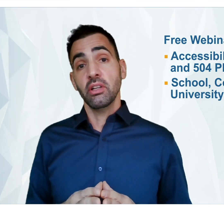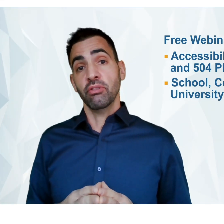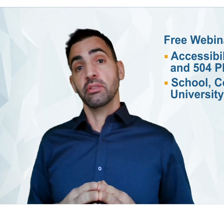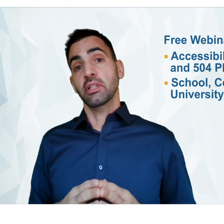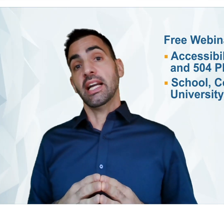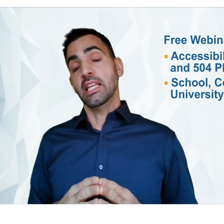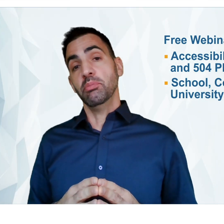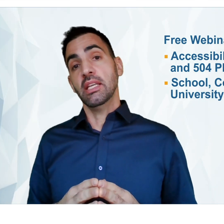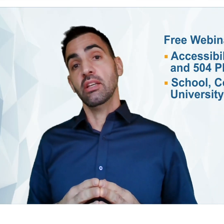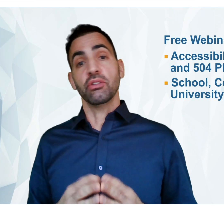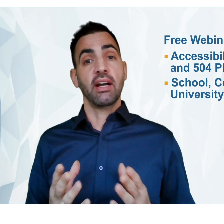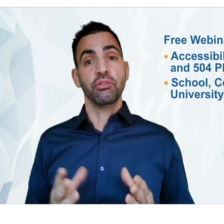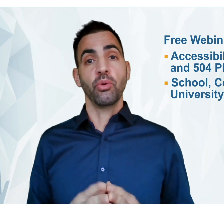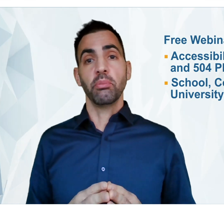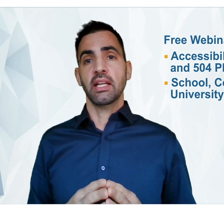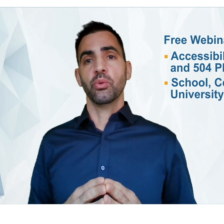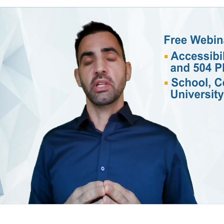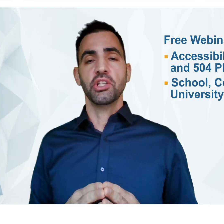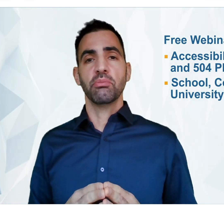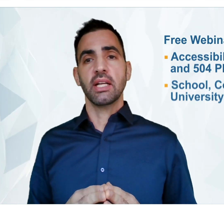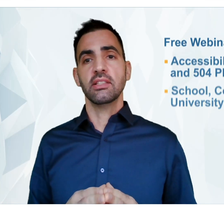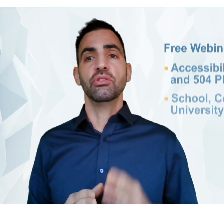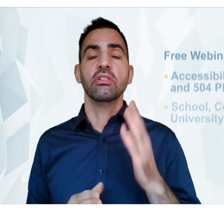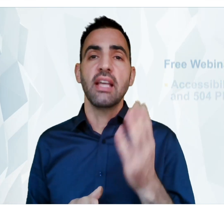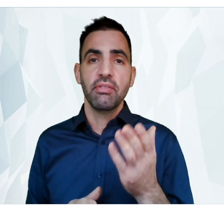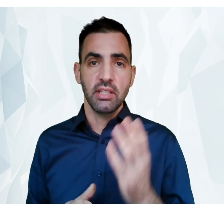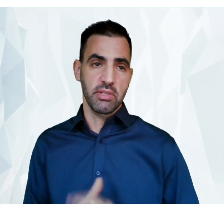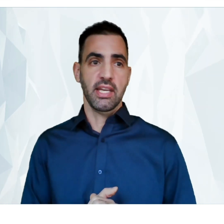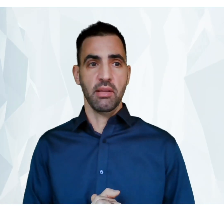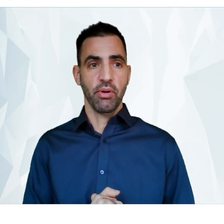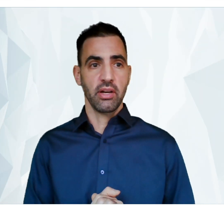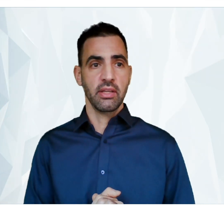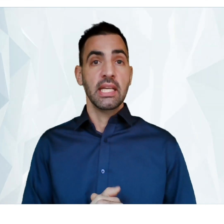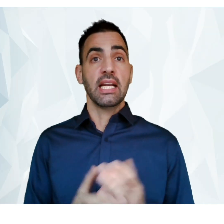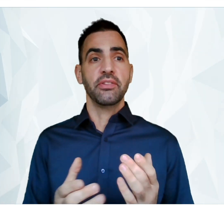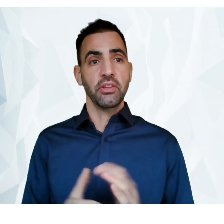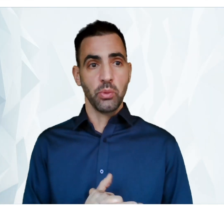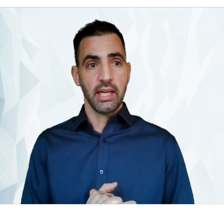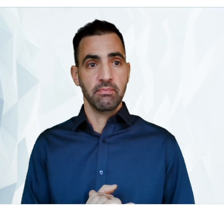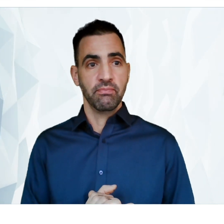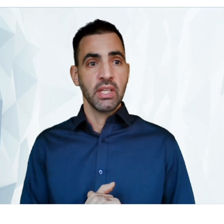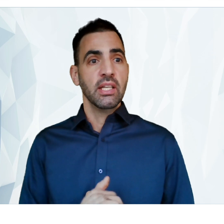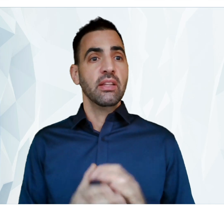involved in the IEP or 504 Plan coordination process you should definitely be taking part. And I’ll tell you why…